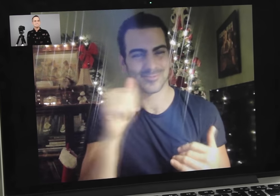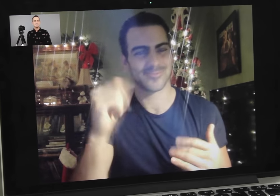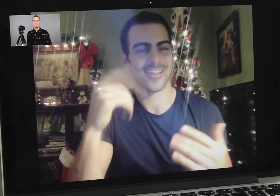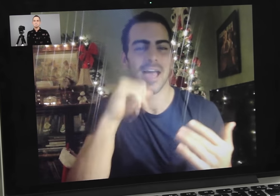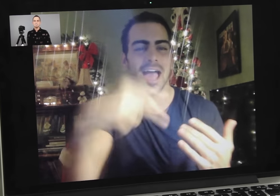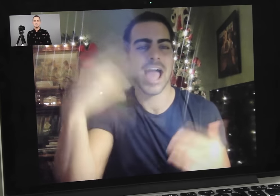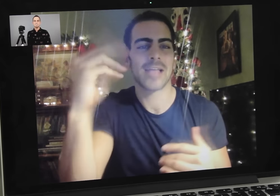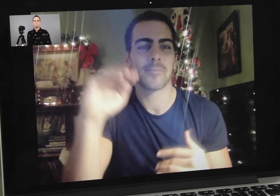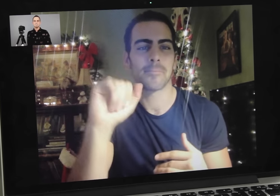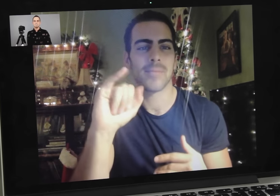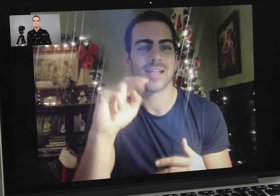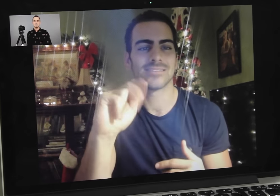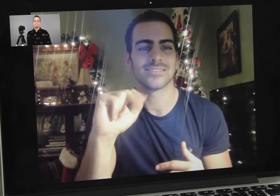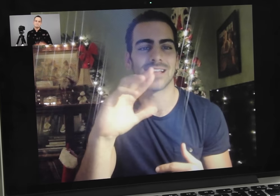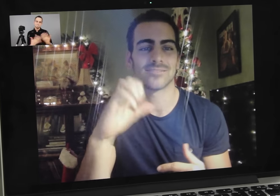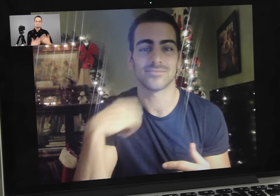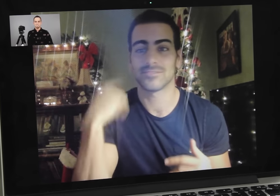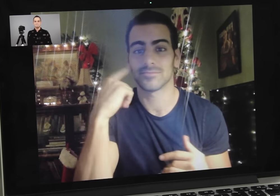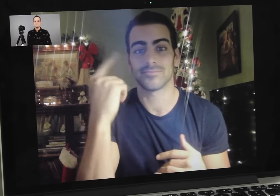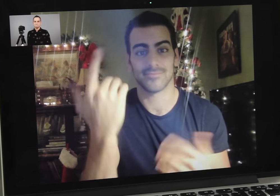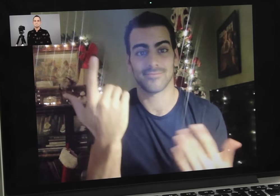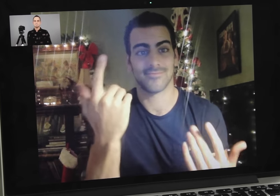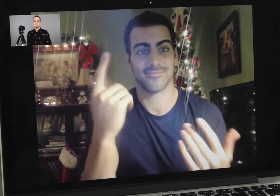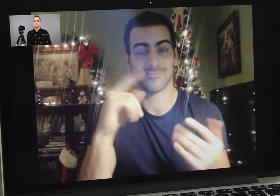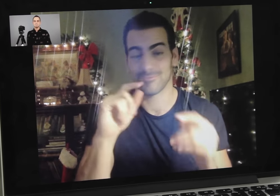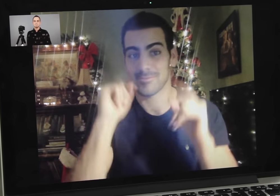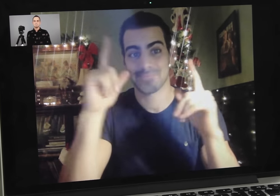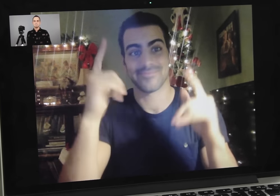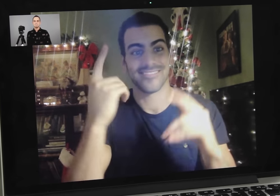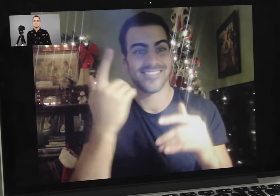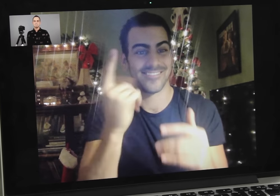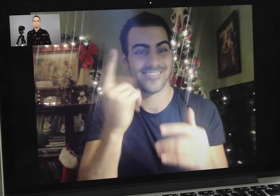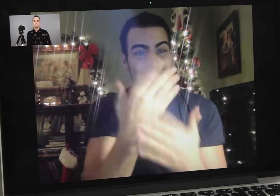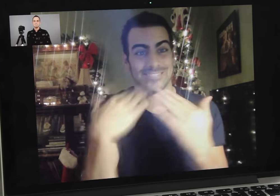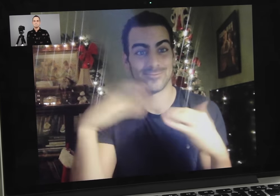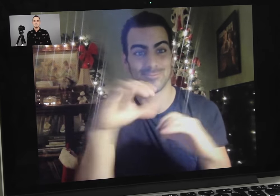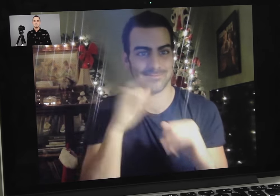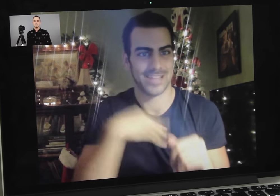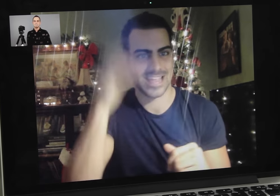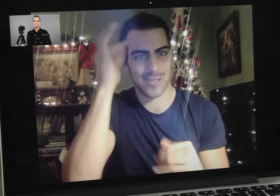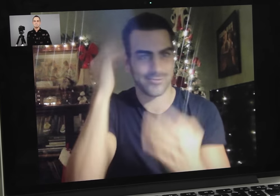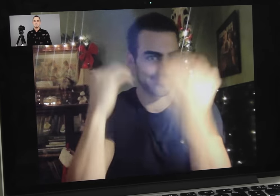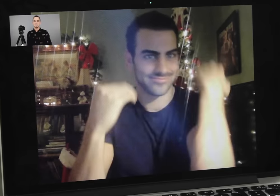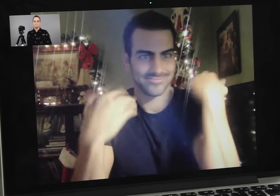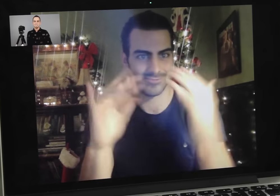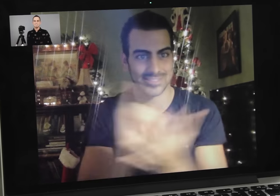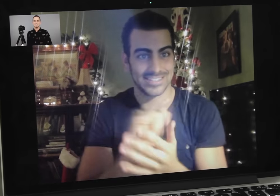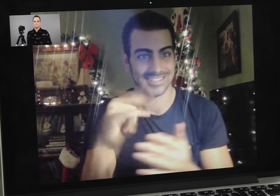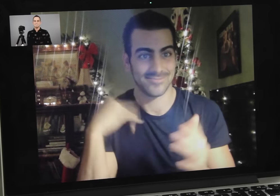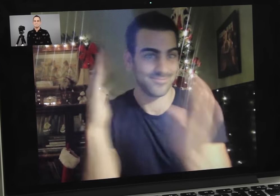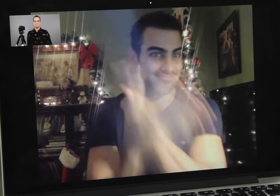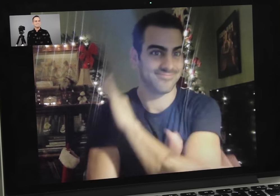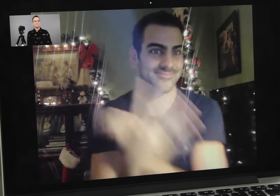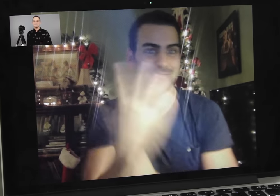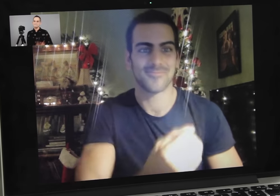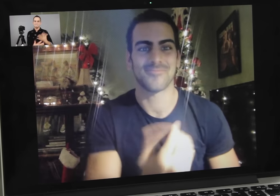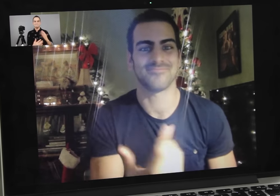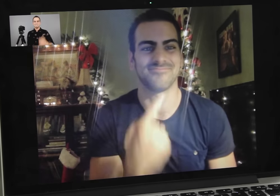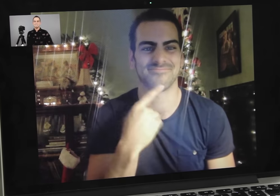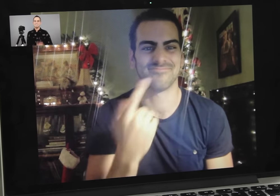I’m not high maintenance. When I wake up, the first thing I do is my hair. Just comb it over. And I start my day.